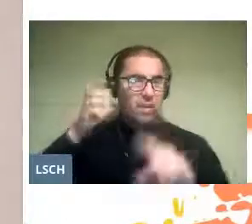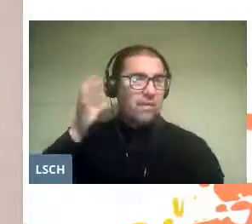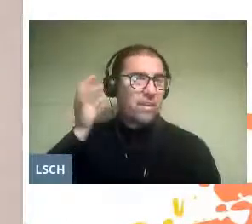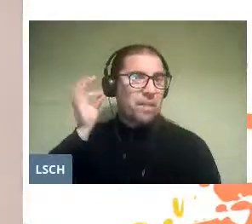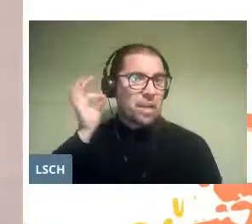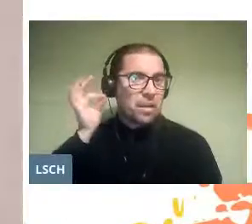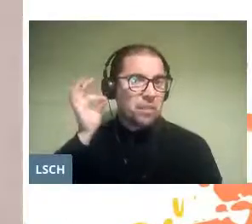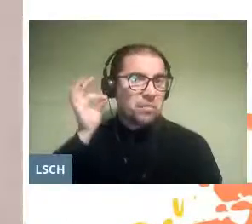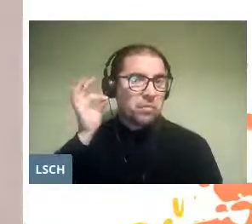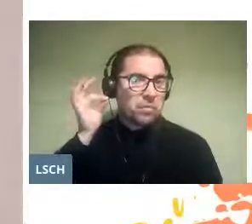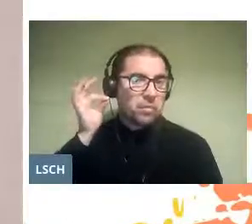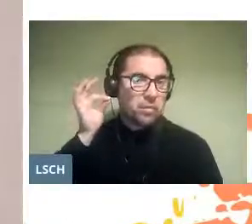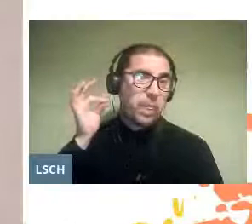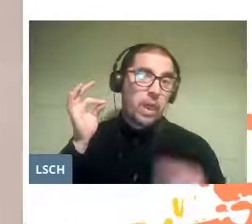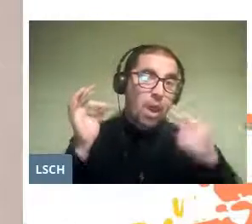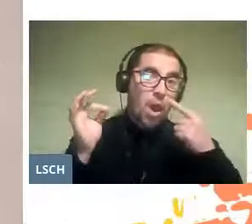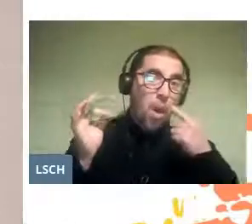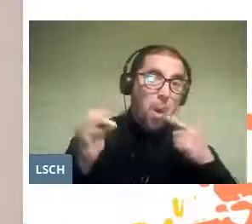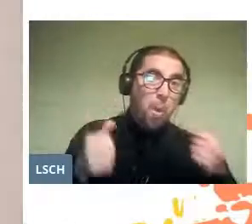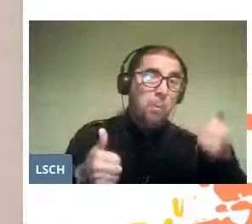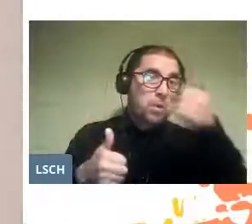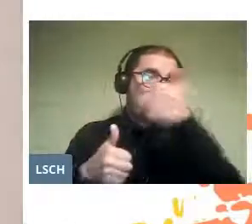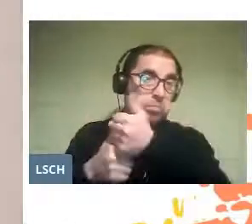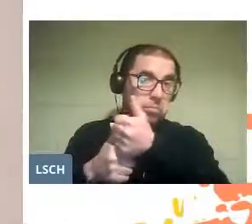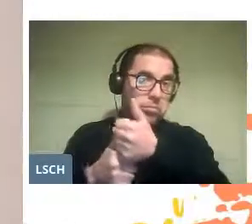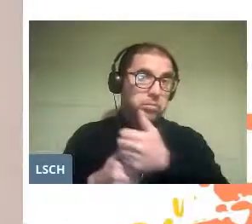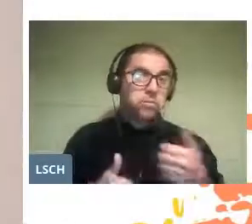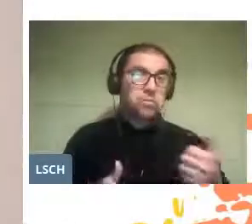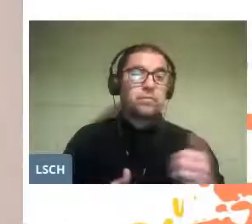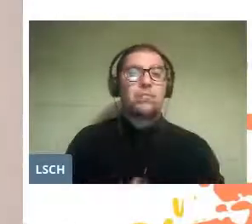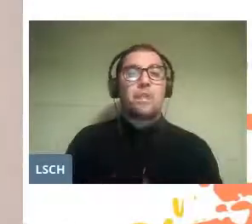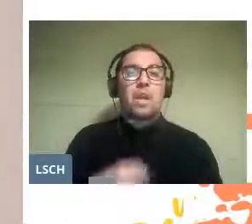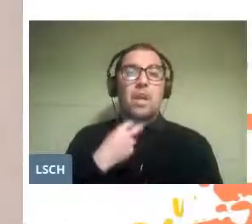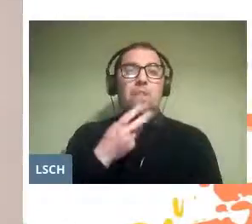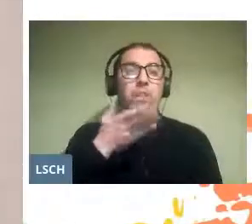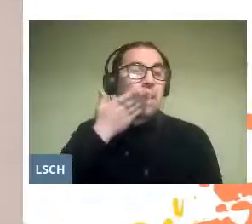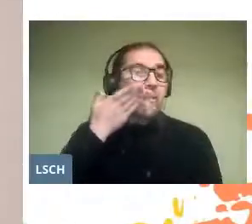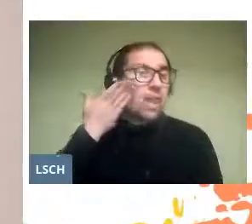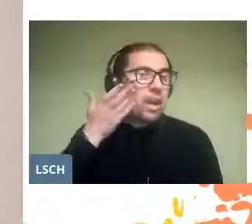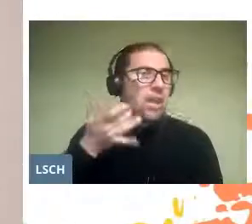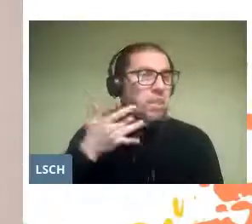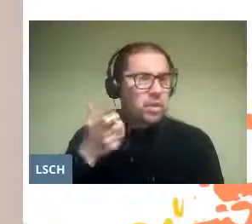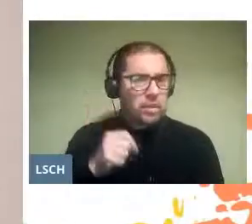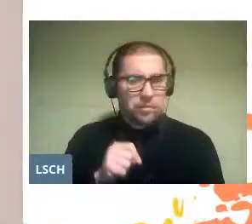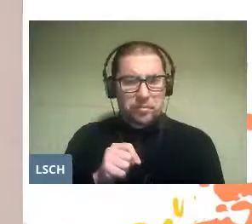are sung by boys with white voices, and this is because singing